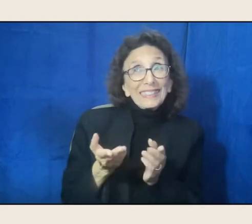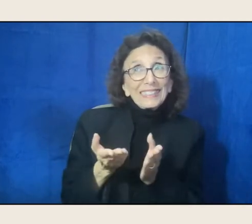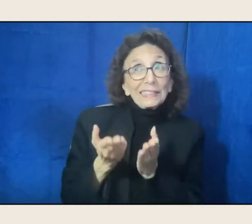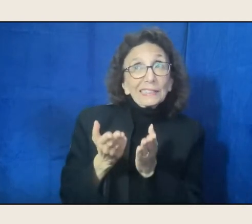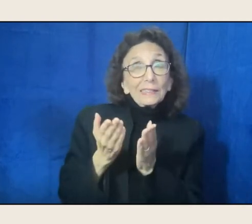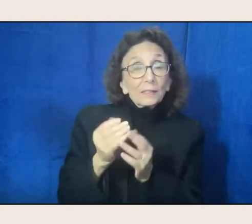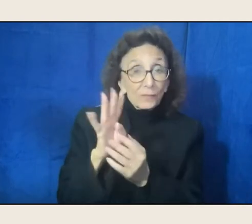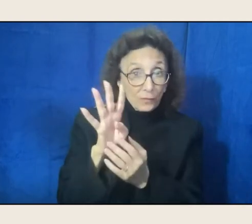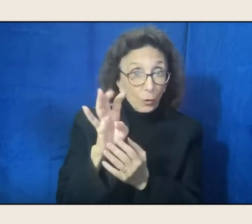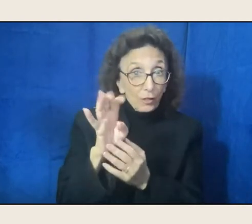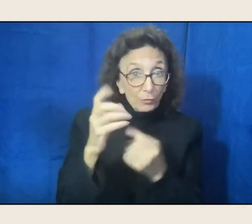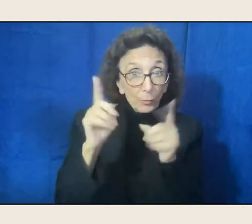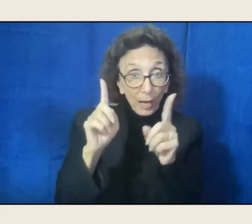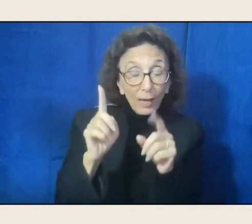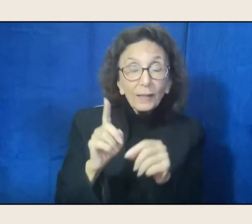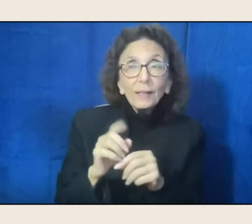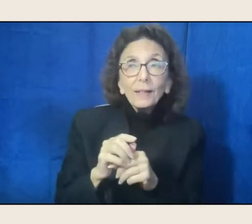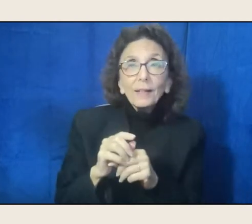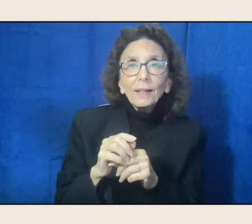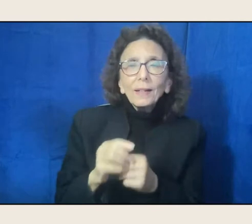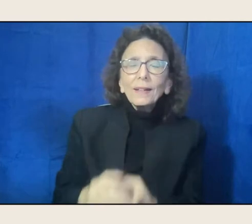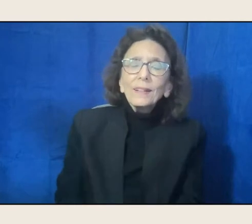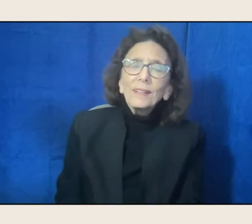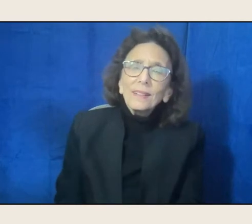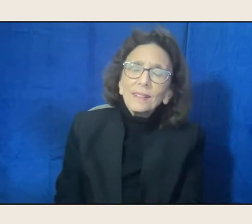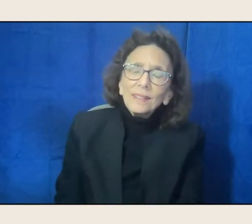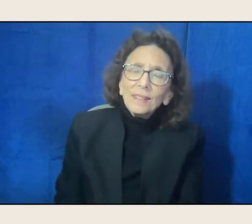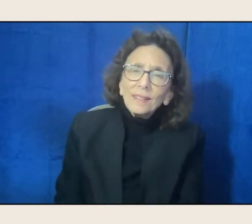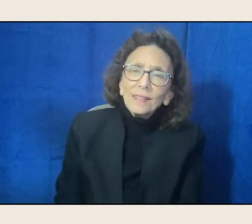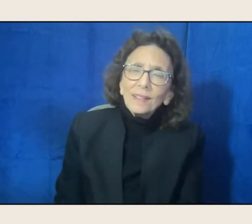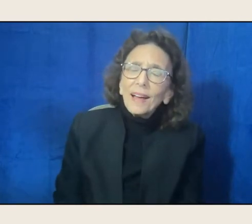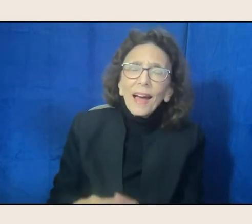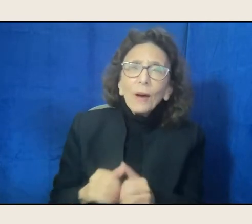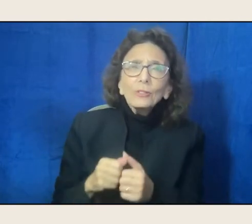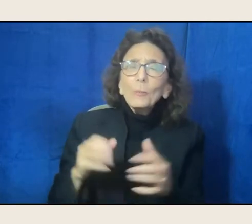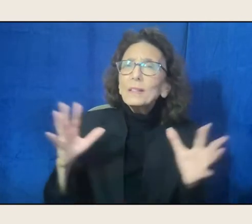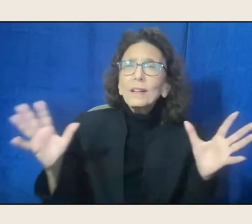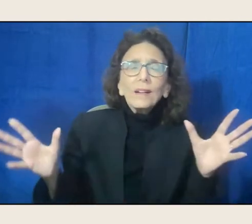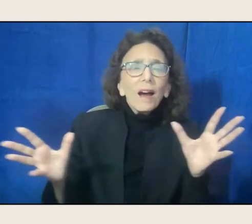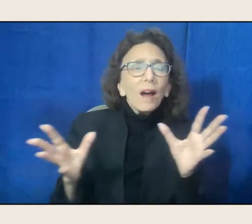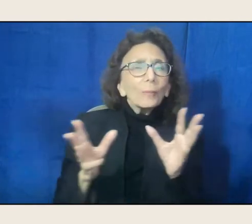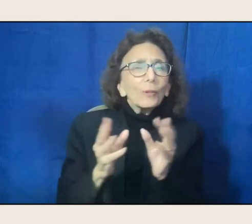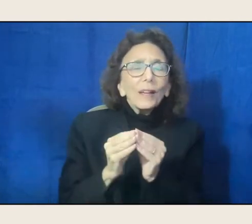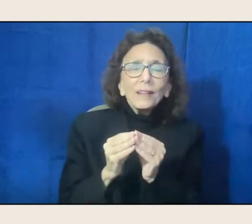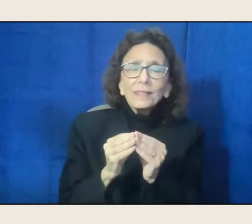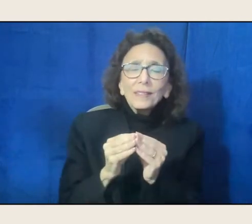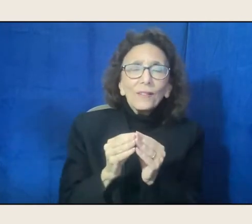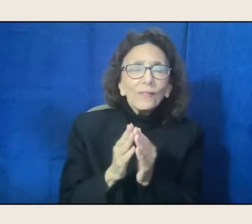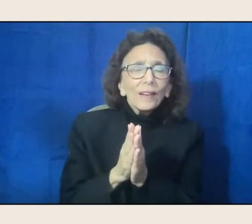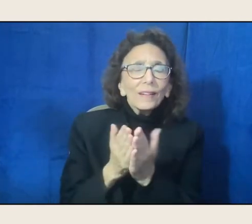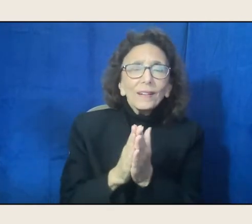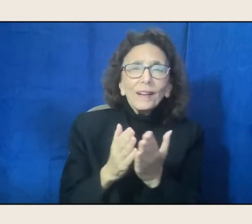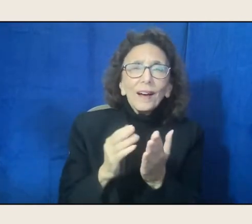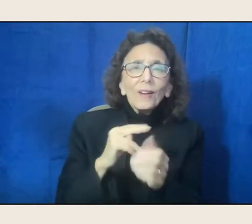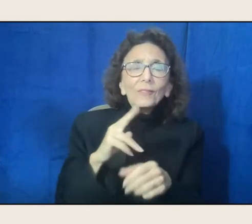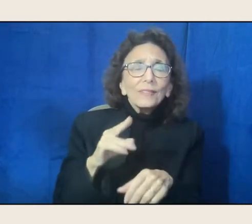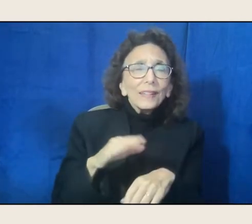But how do you make a comprehensive anthology of Native poetry with those strict parameters?